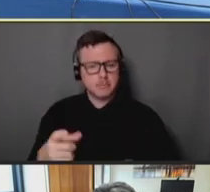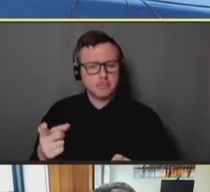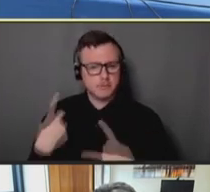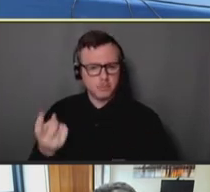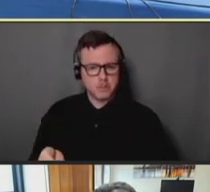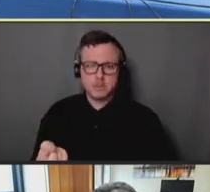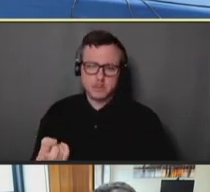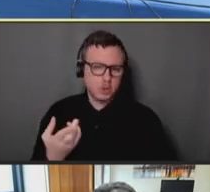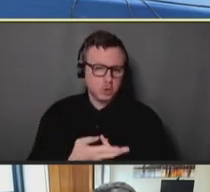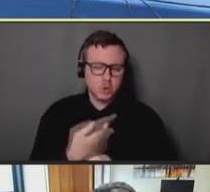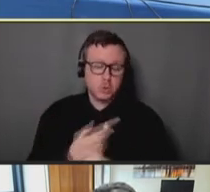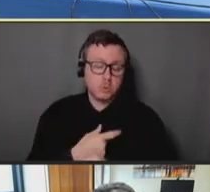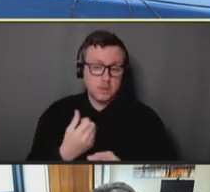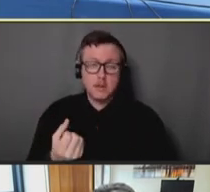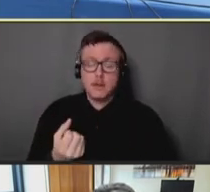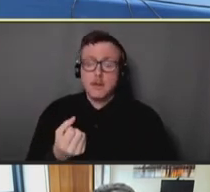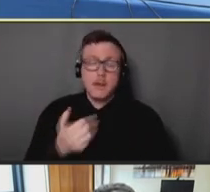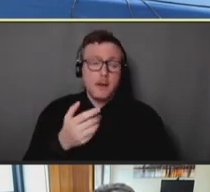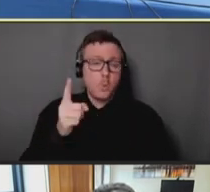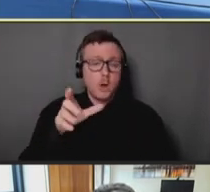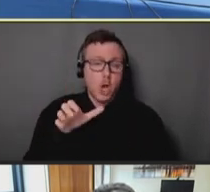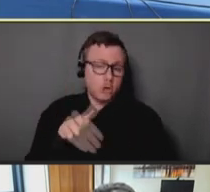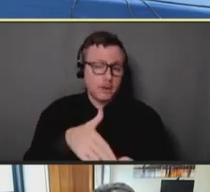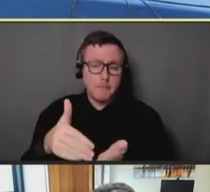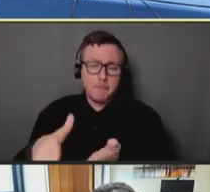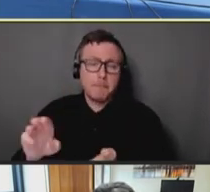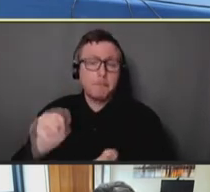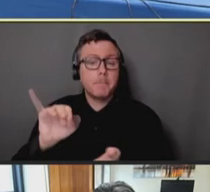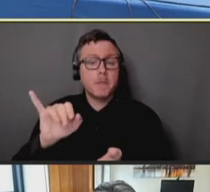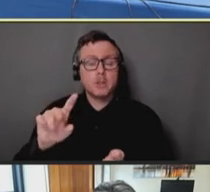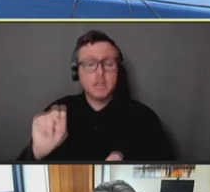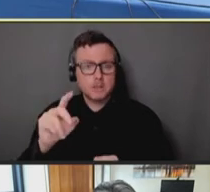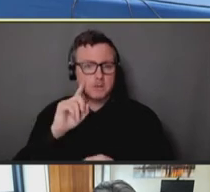of millions of doses of COVID, to what degree do you see further convergence emerging in those two